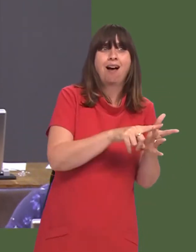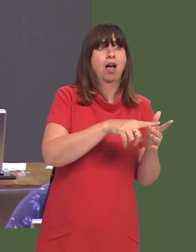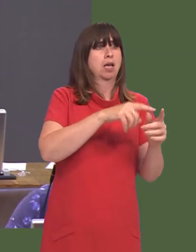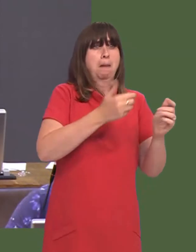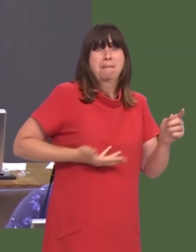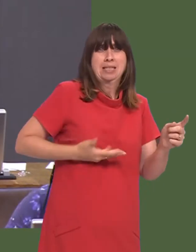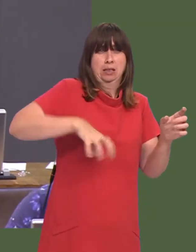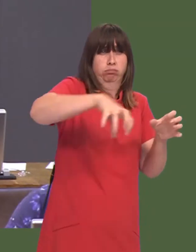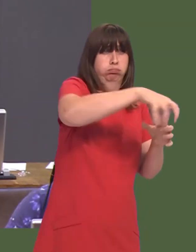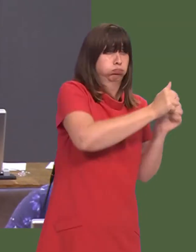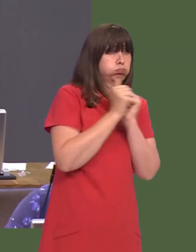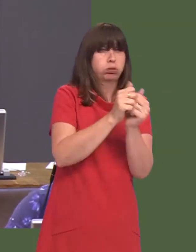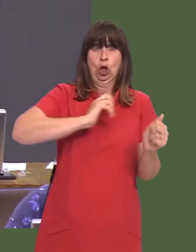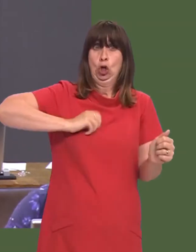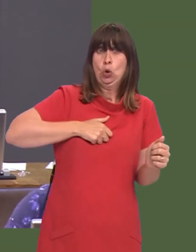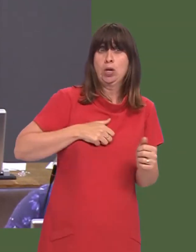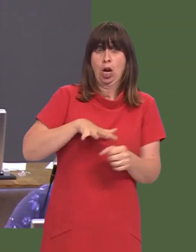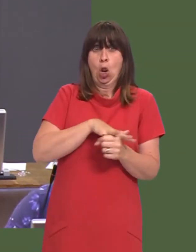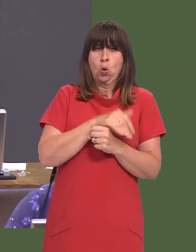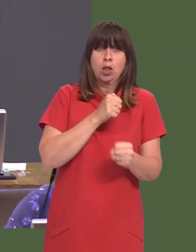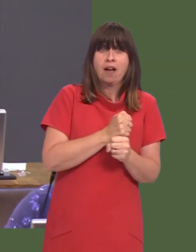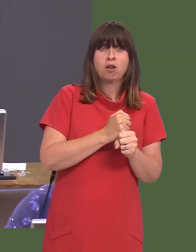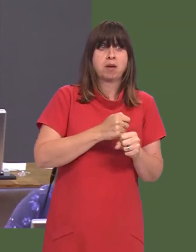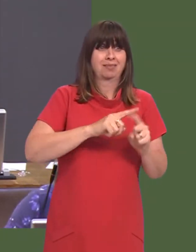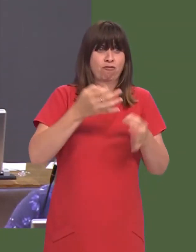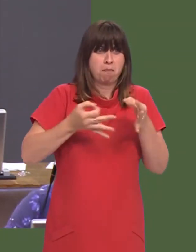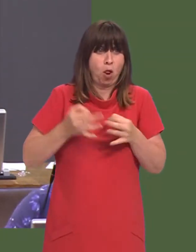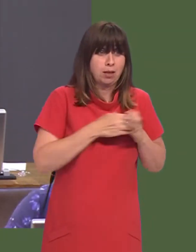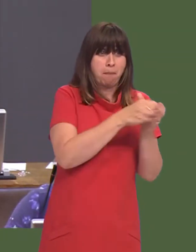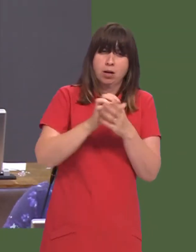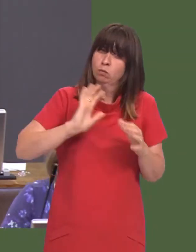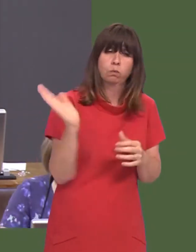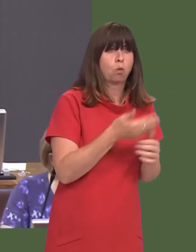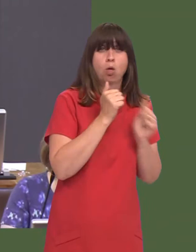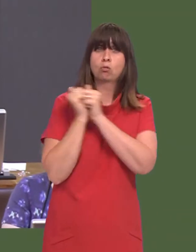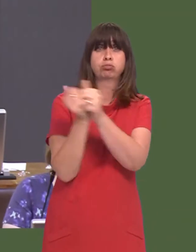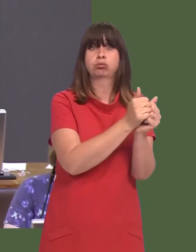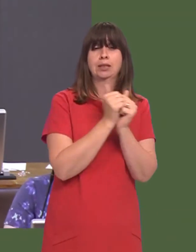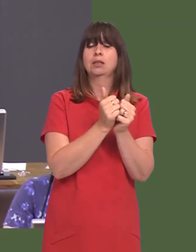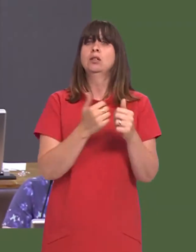sector, the CBI, individual businesses, the unions, local government, cross-party, right across the board.